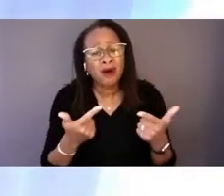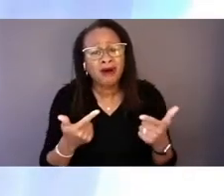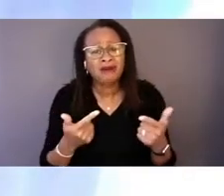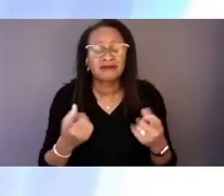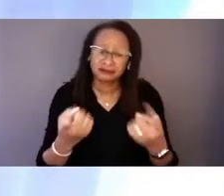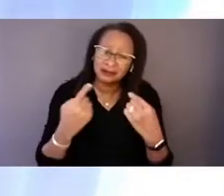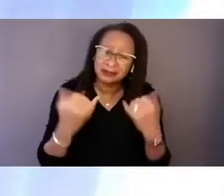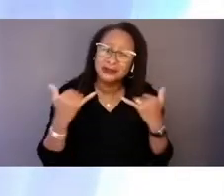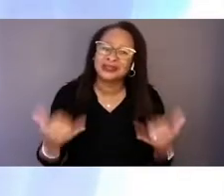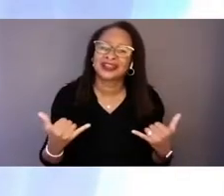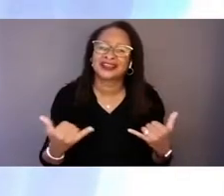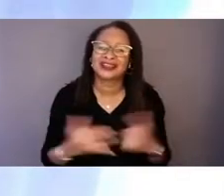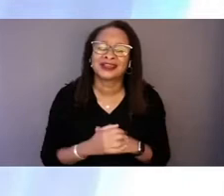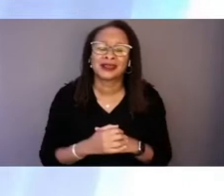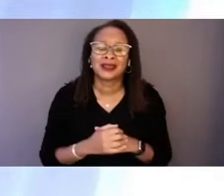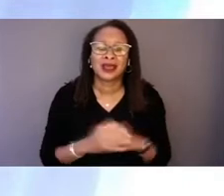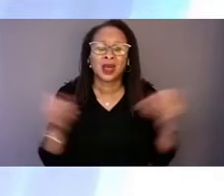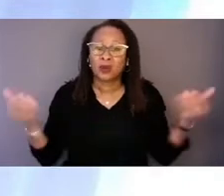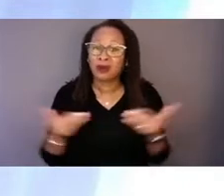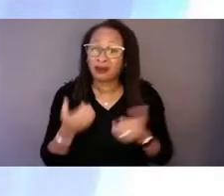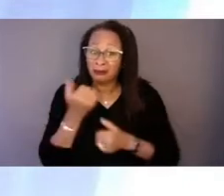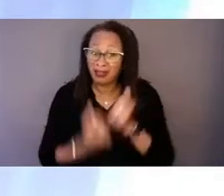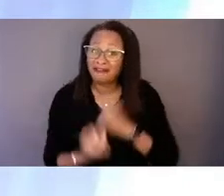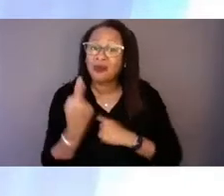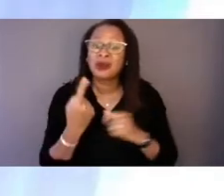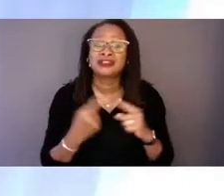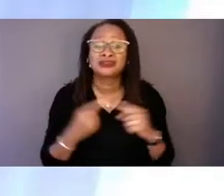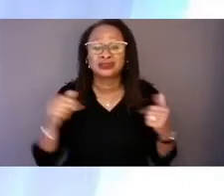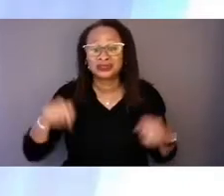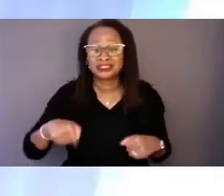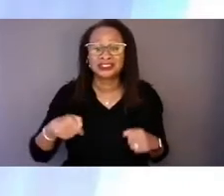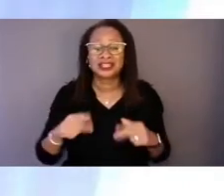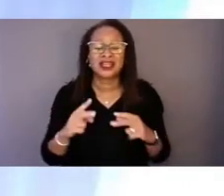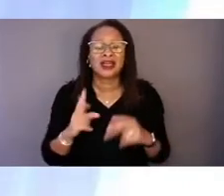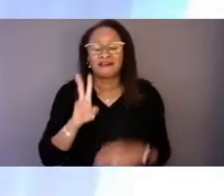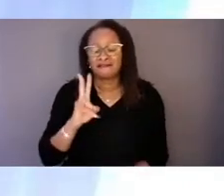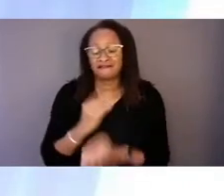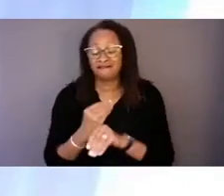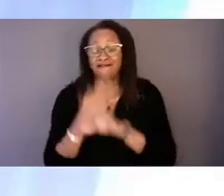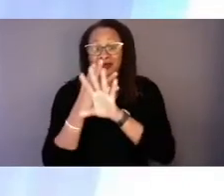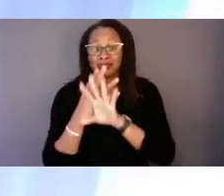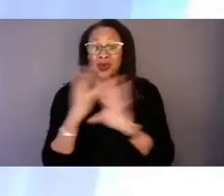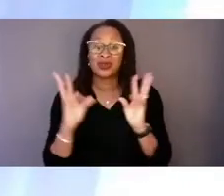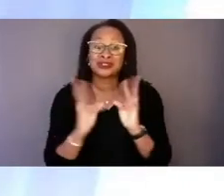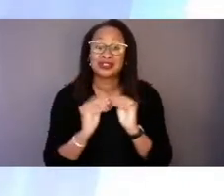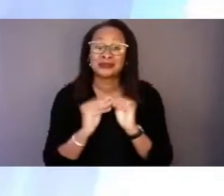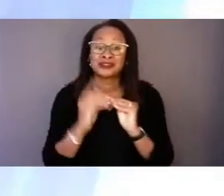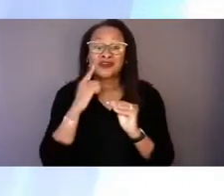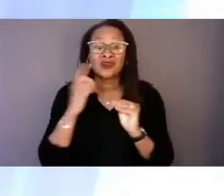and I welcome everyone to this virtual summit for this important dialogue.